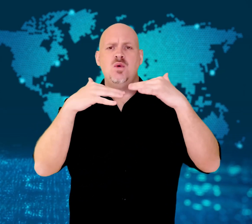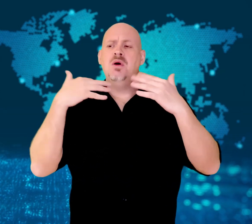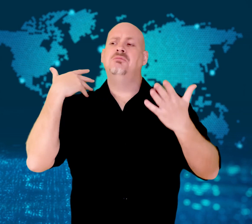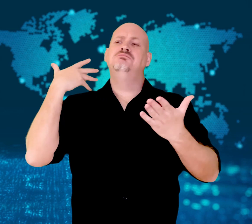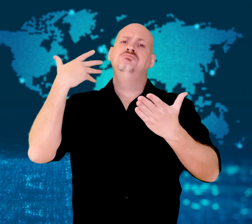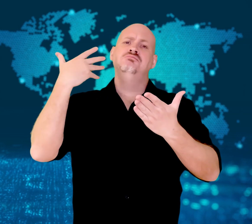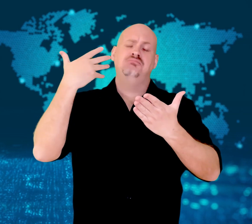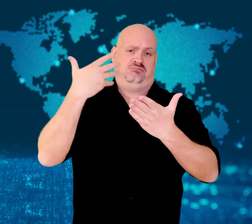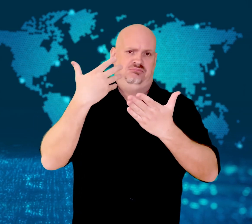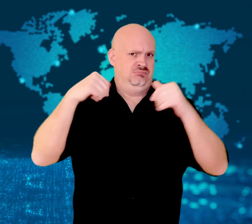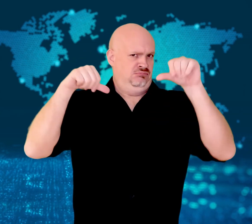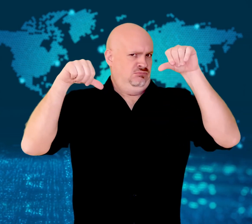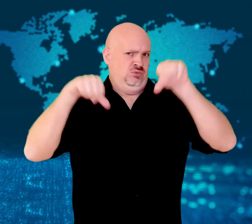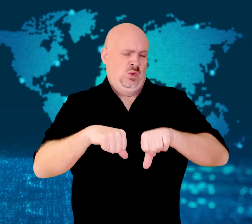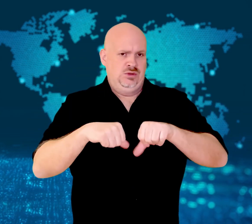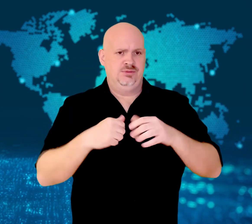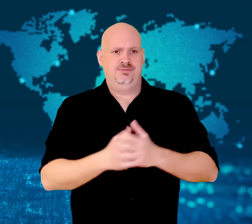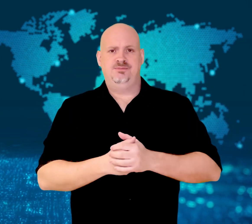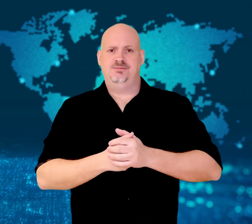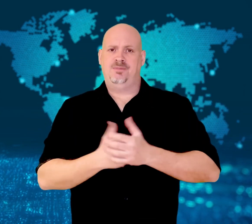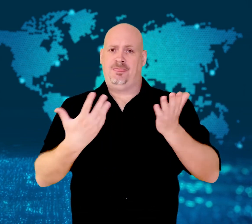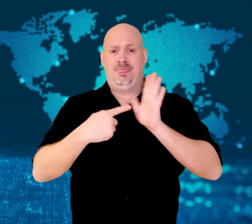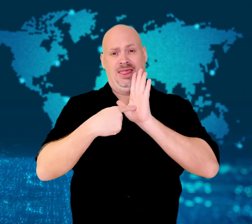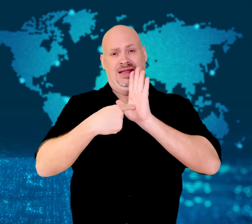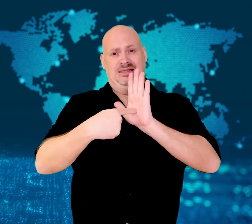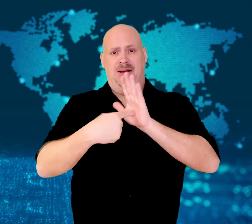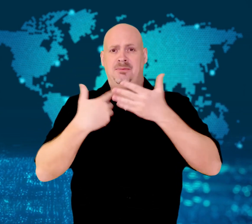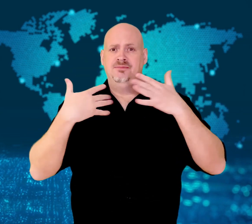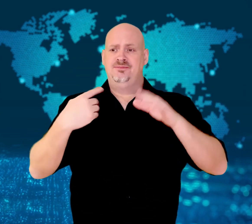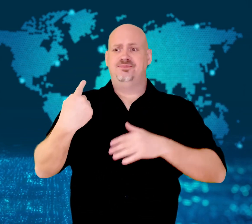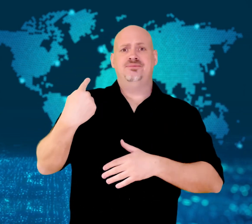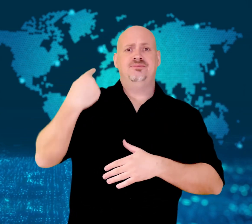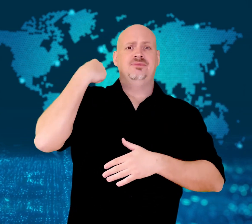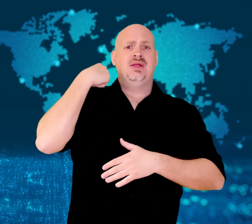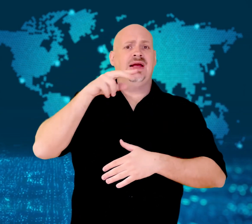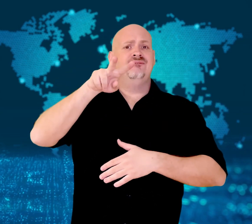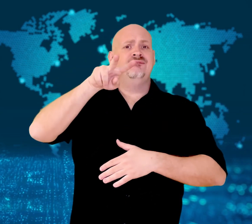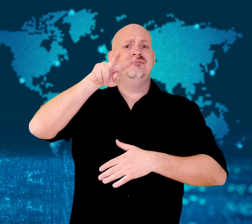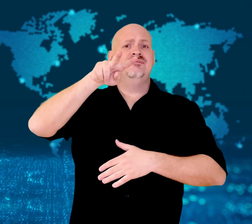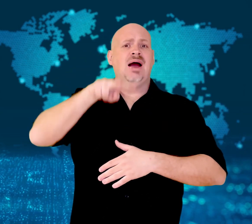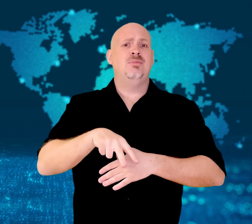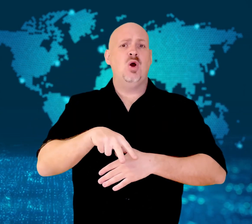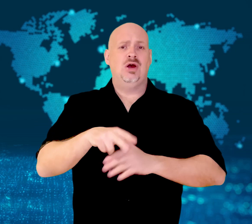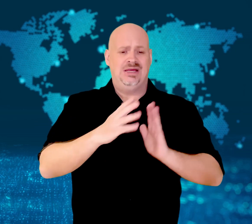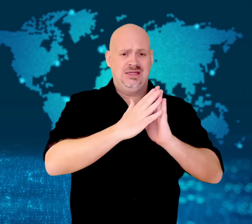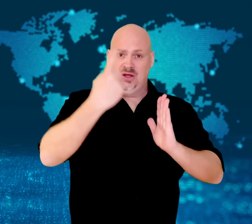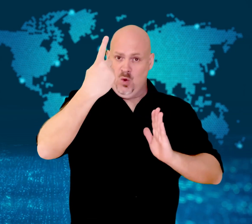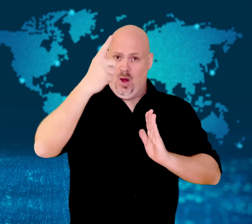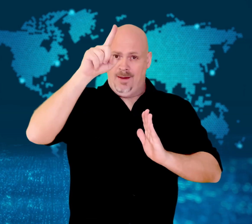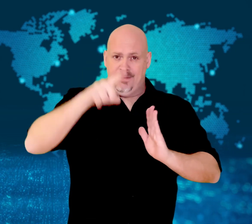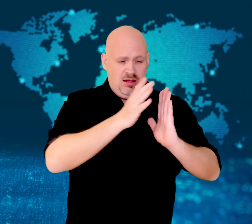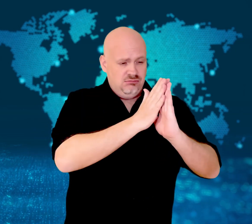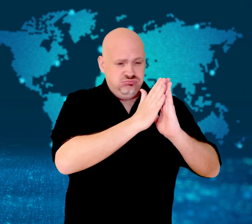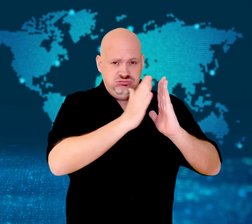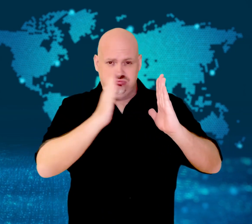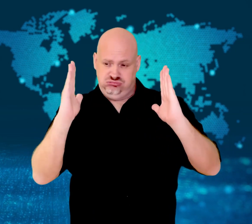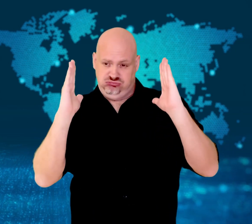only 79 reported murders.